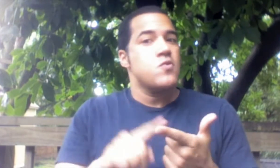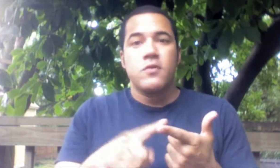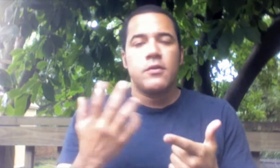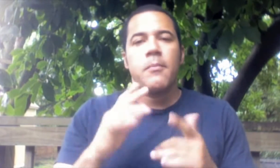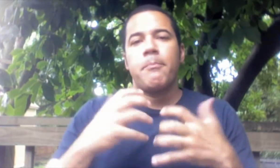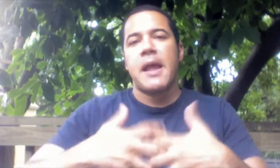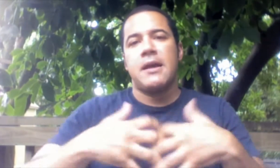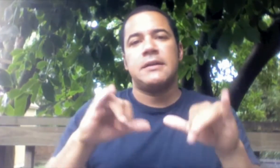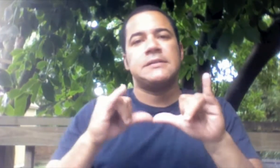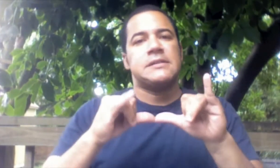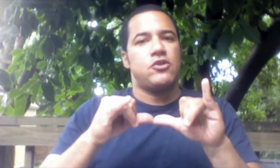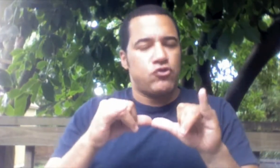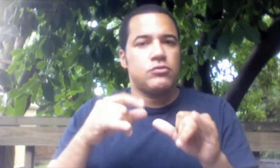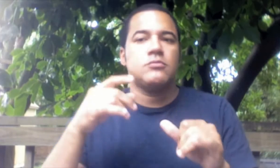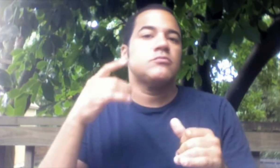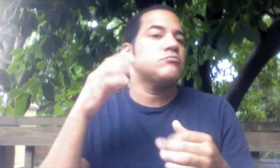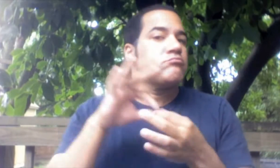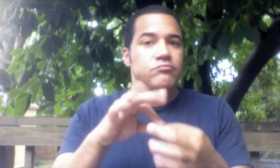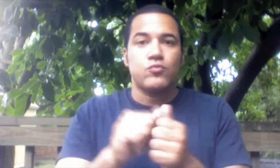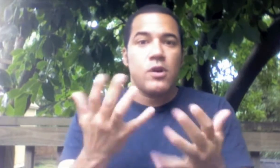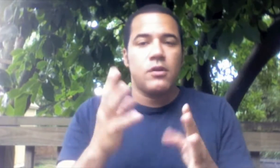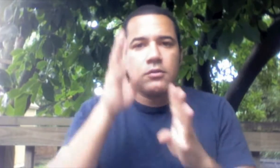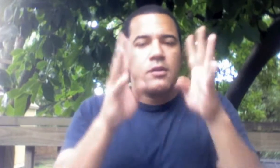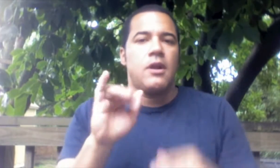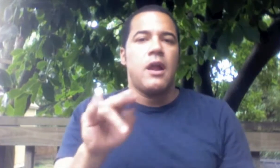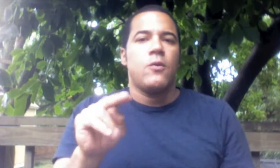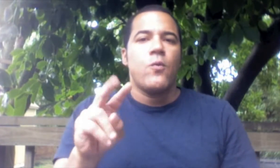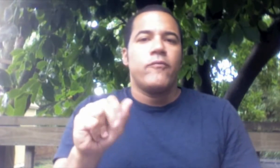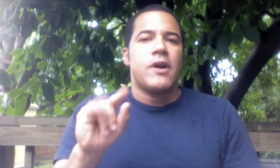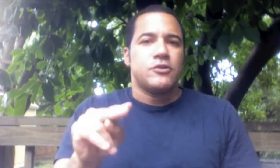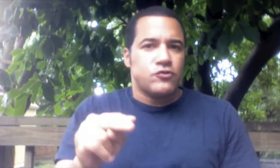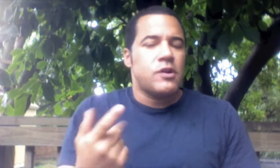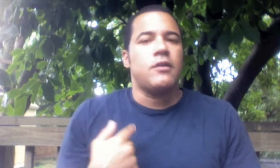...or mechanical engineer, especially innovation.